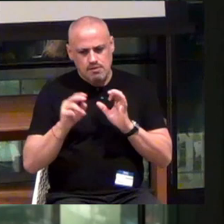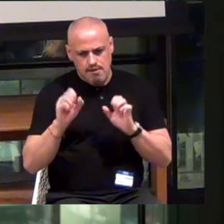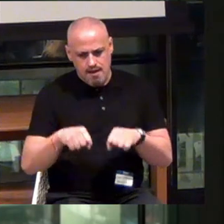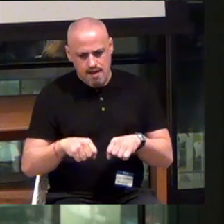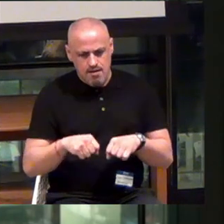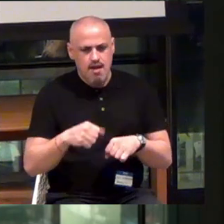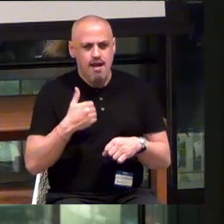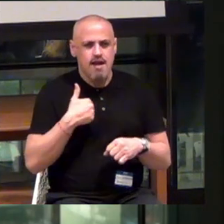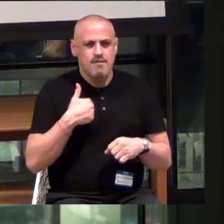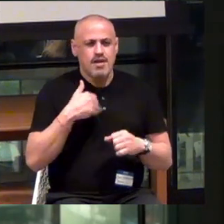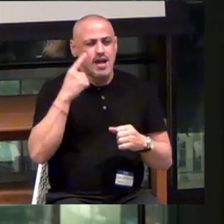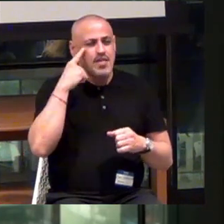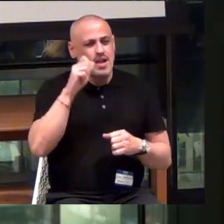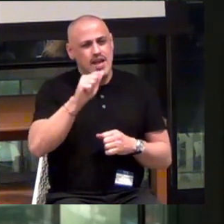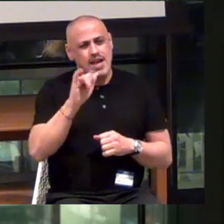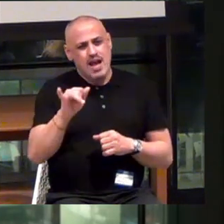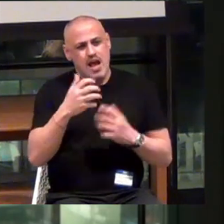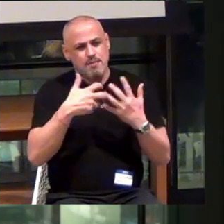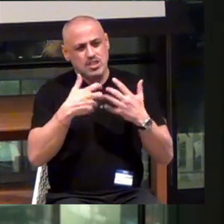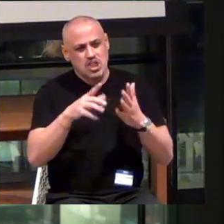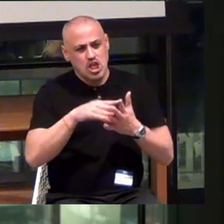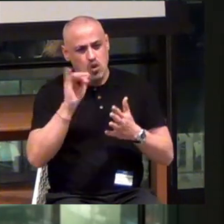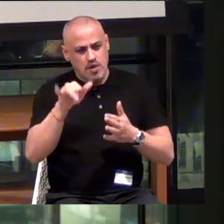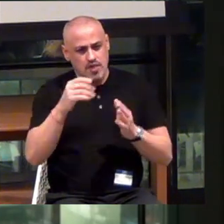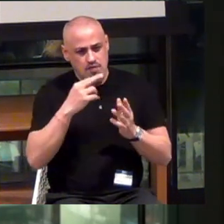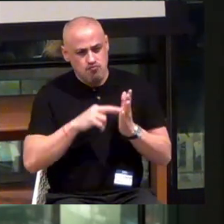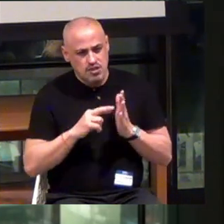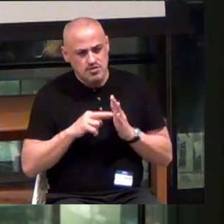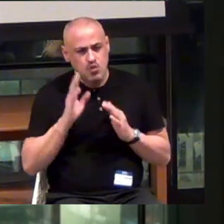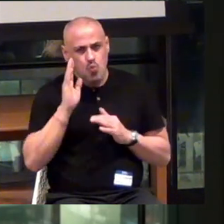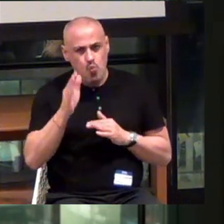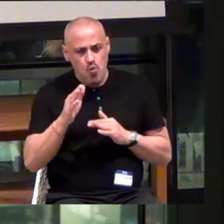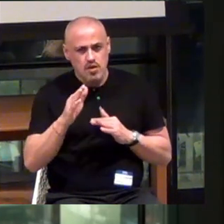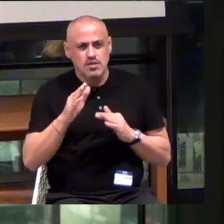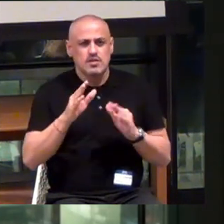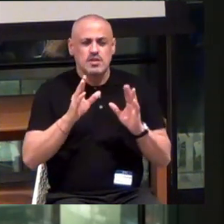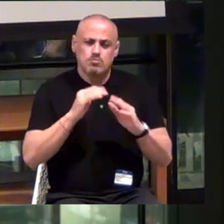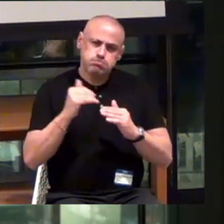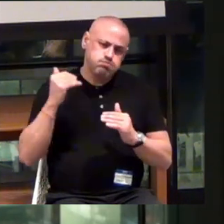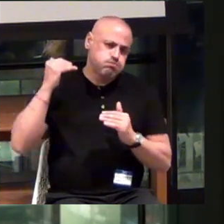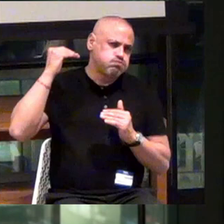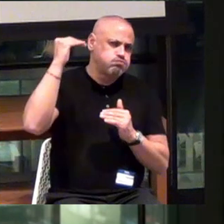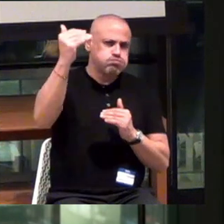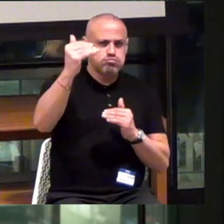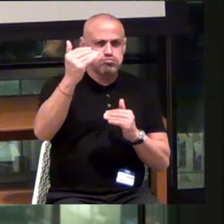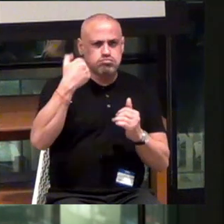I think AI and machine learning on that research is gonna quantum leap our ability to kind